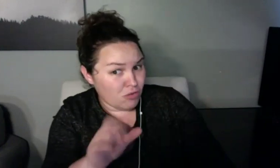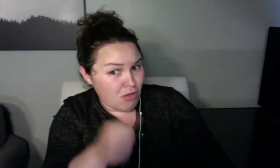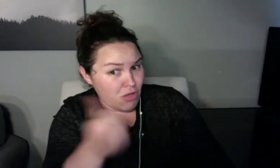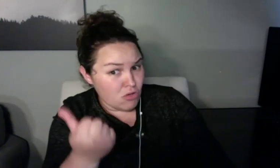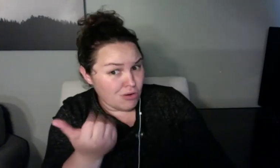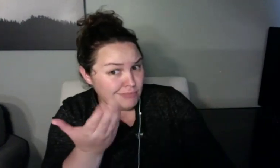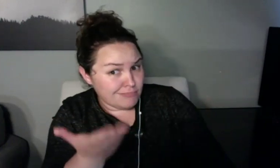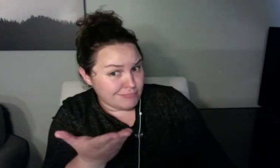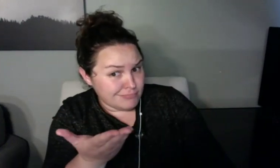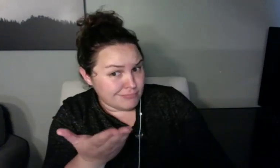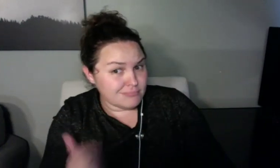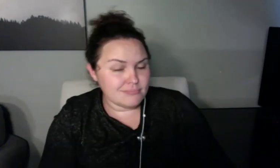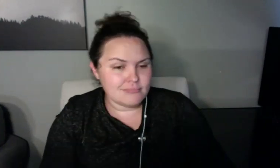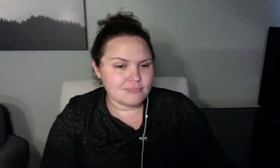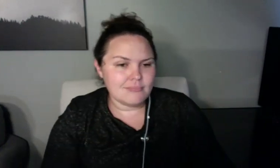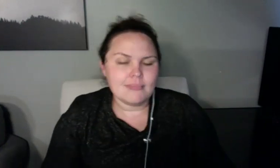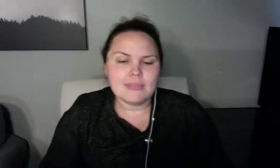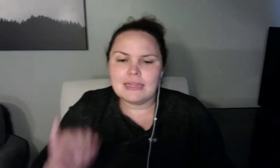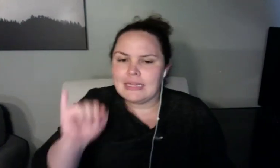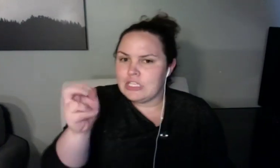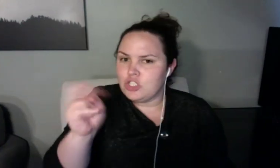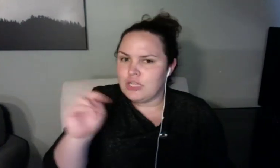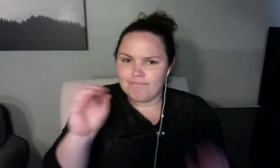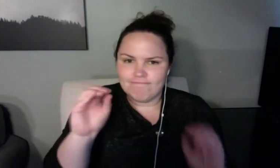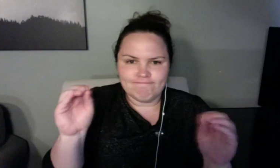Eme: Not really. I usually use mechanical pencils.